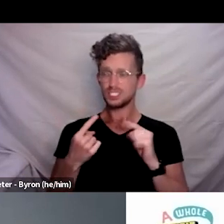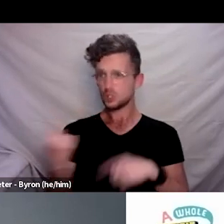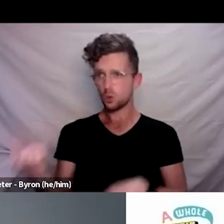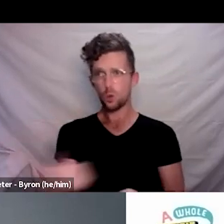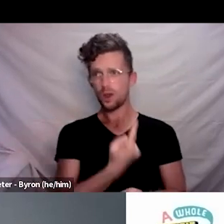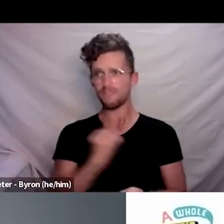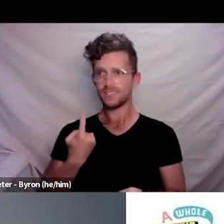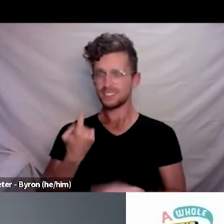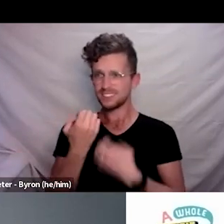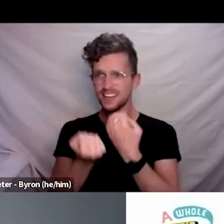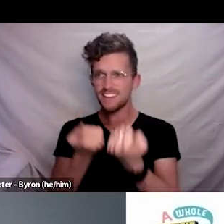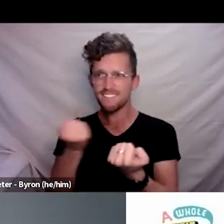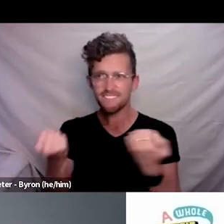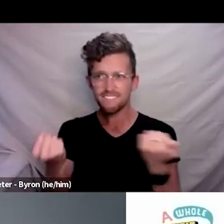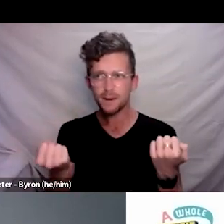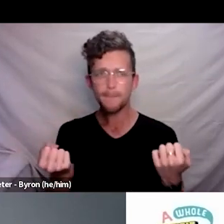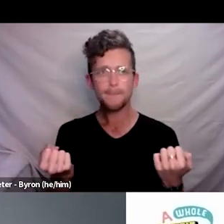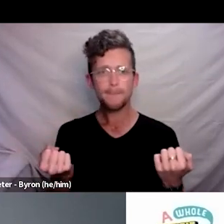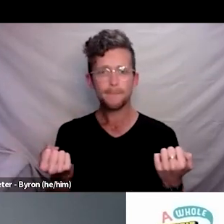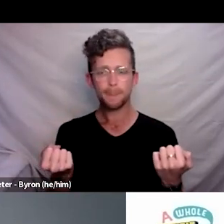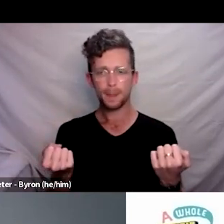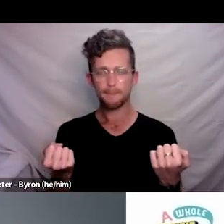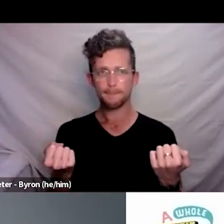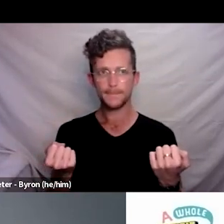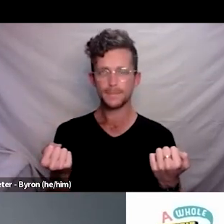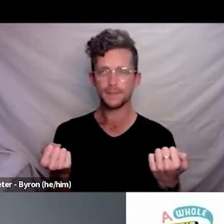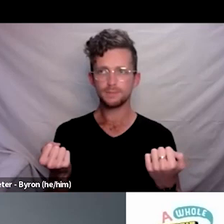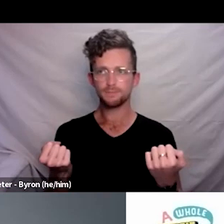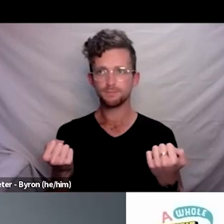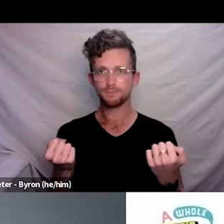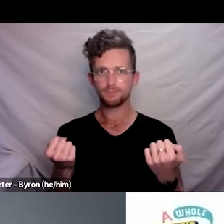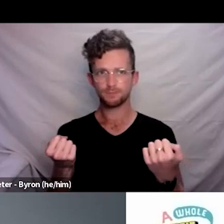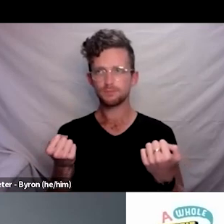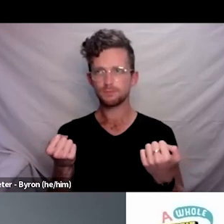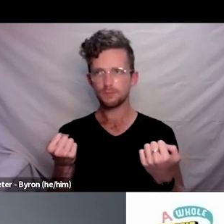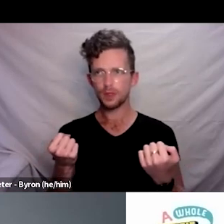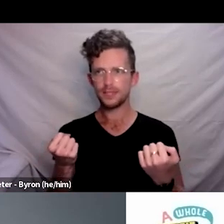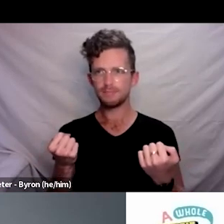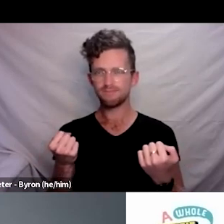given the severe impacts on communications and infrastructure and things.